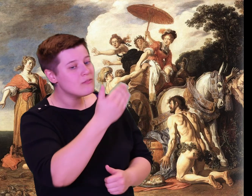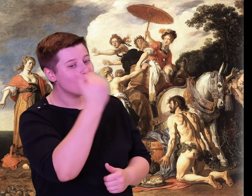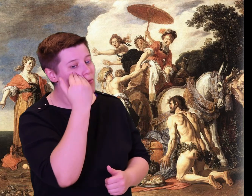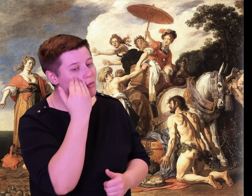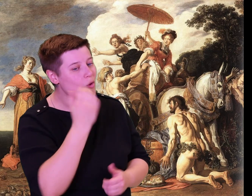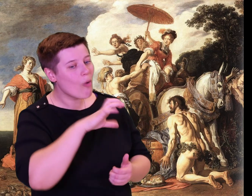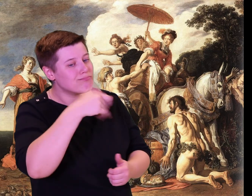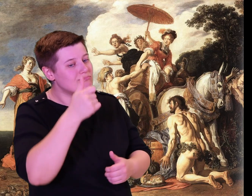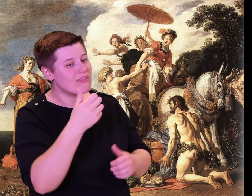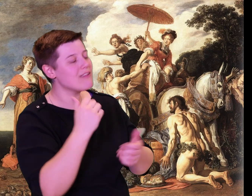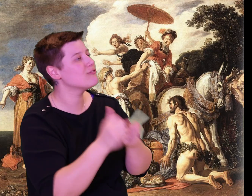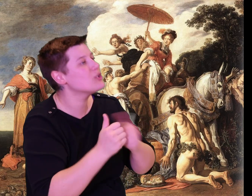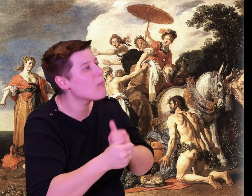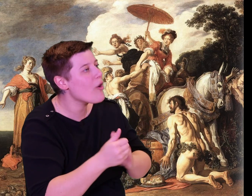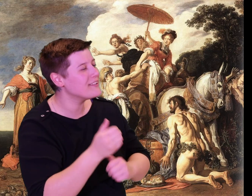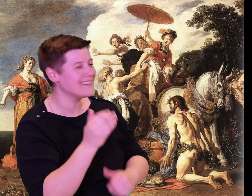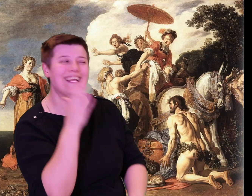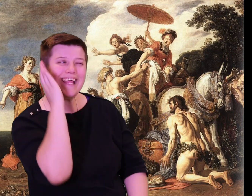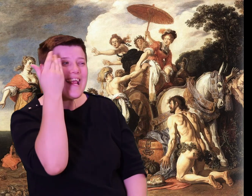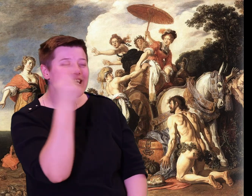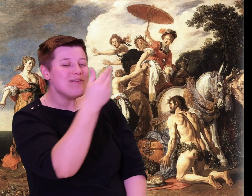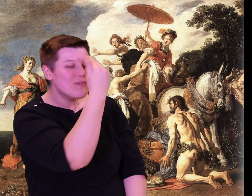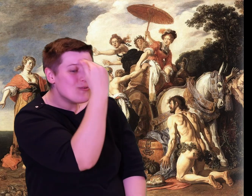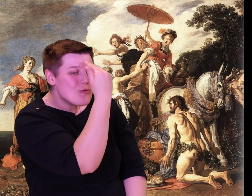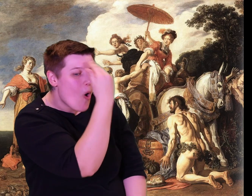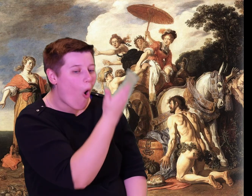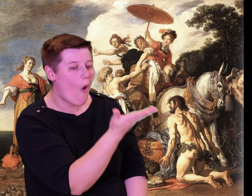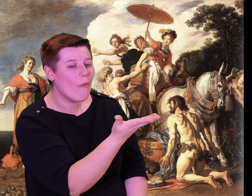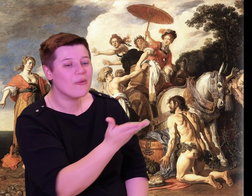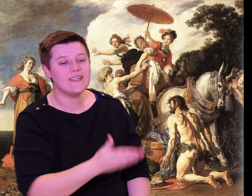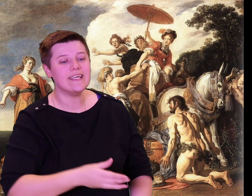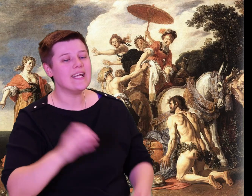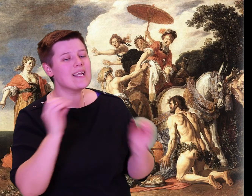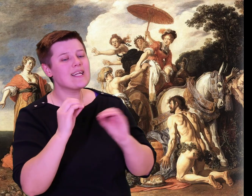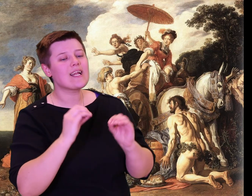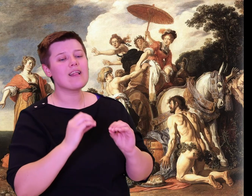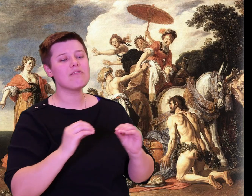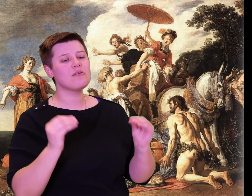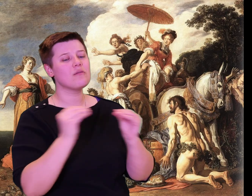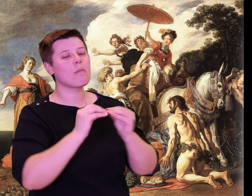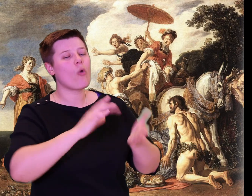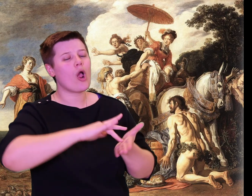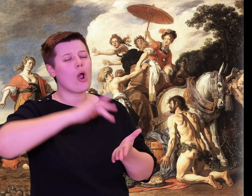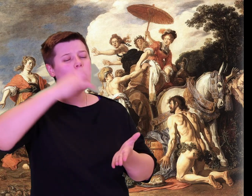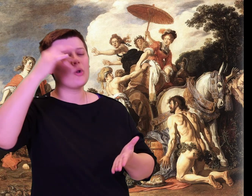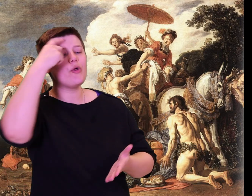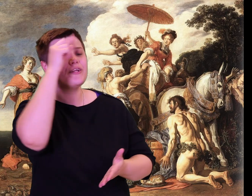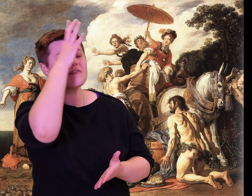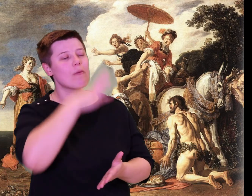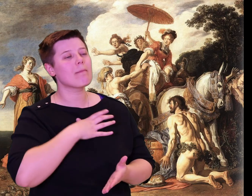achieves with hands and feet. So try, set care aside.